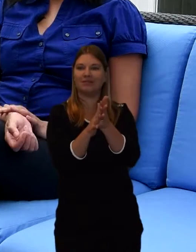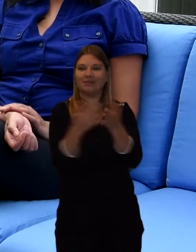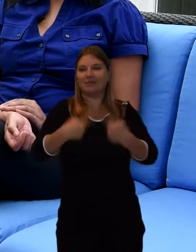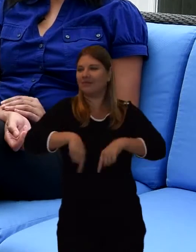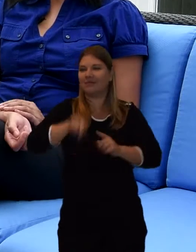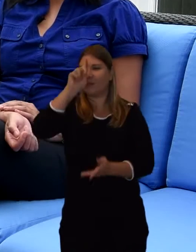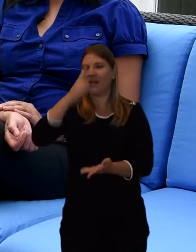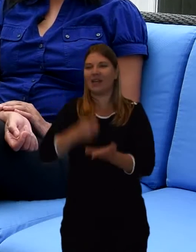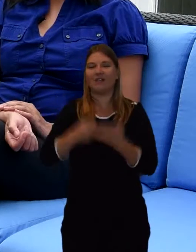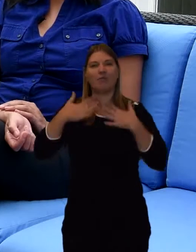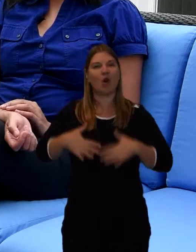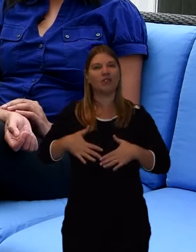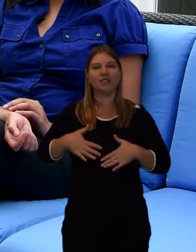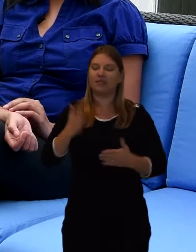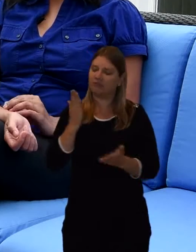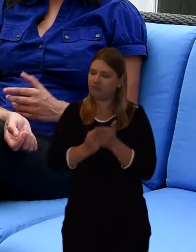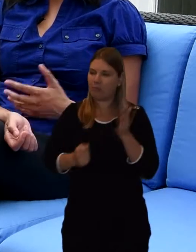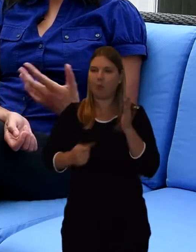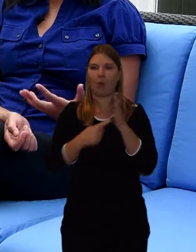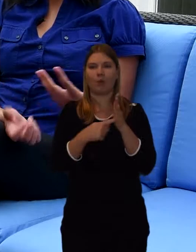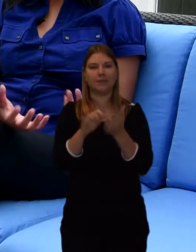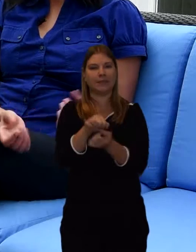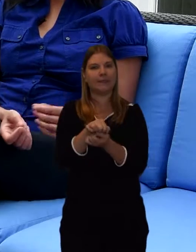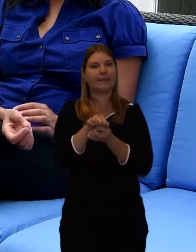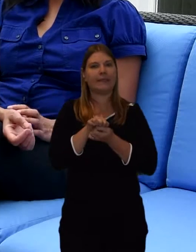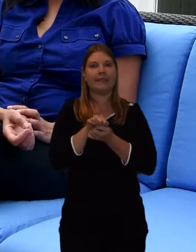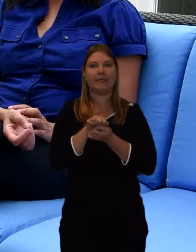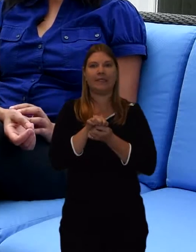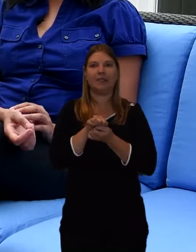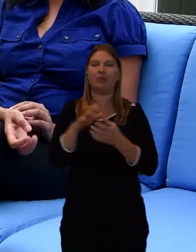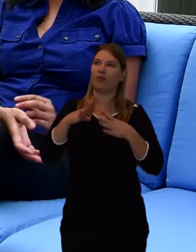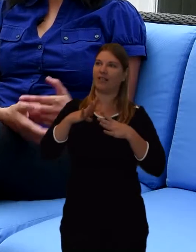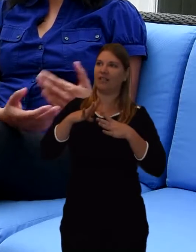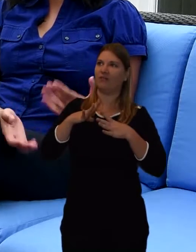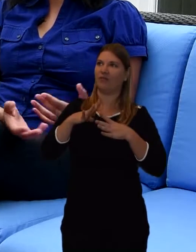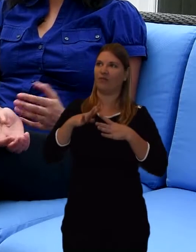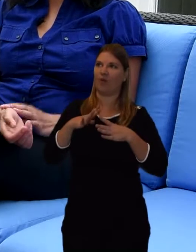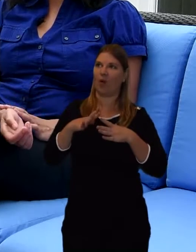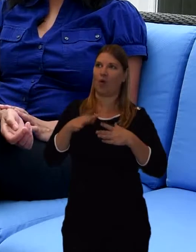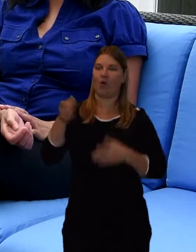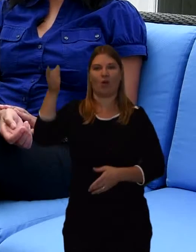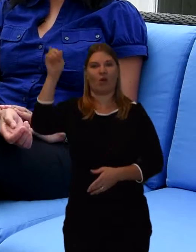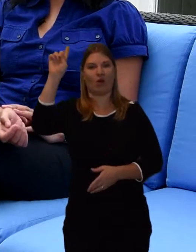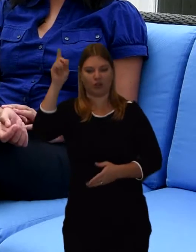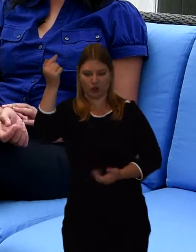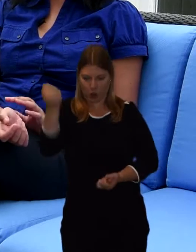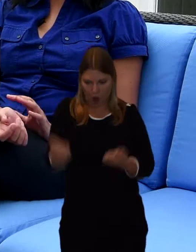They don't believe that the body needs to be kept for resurrection on Judgment Day.